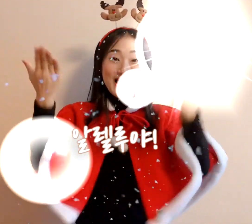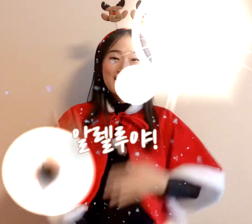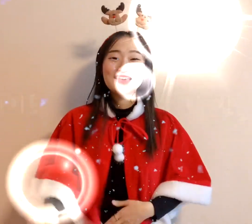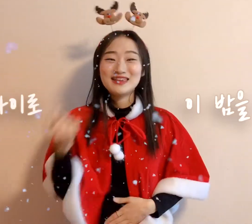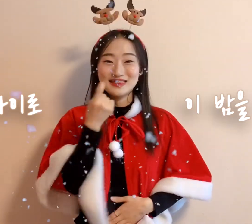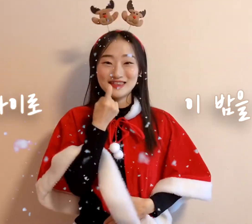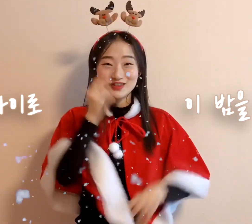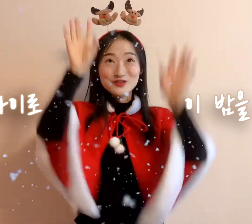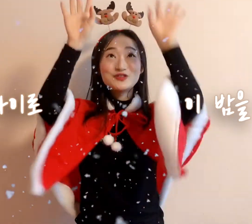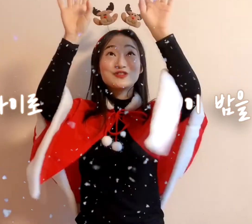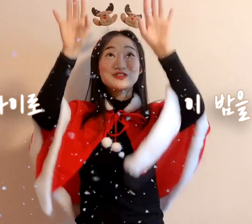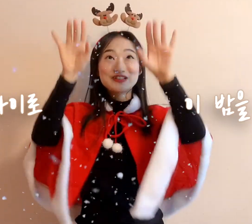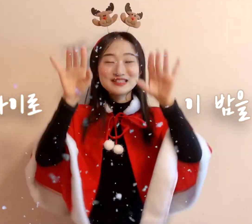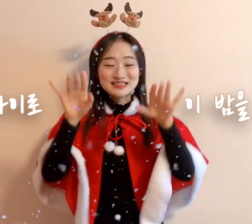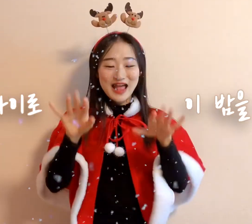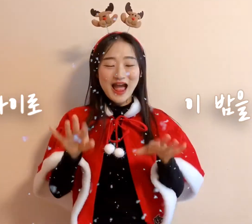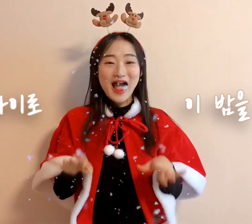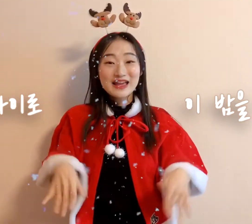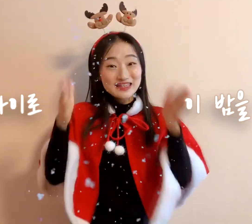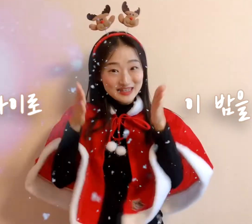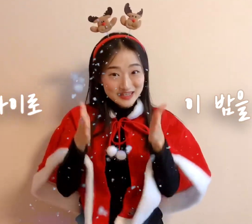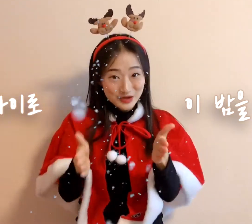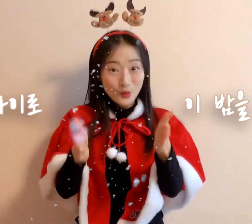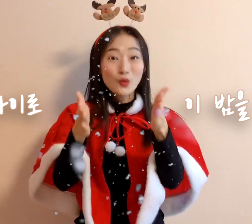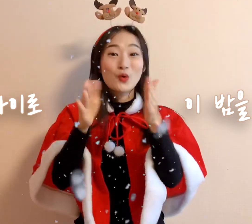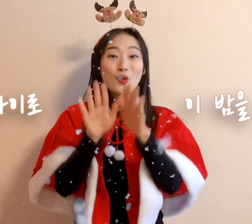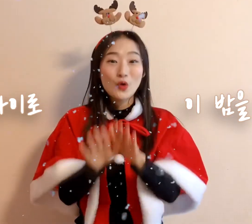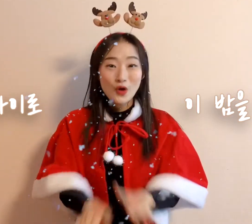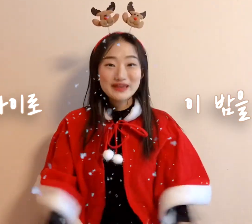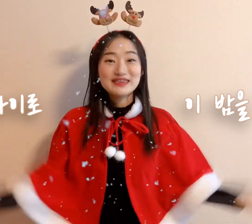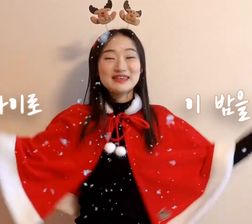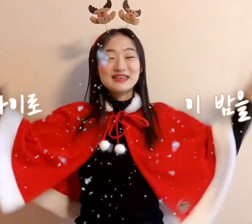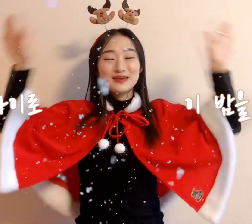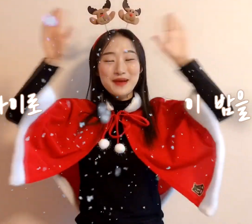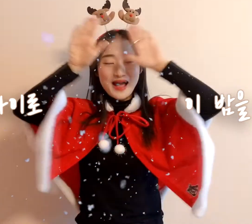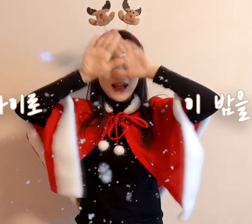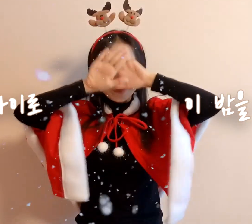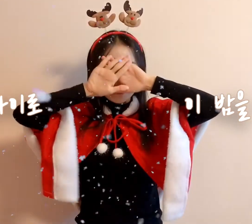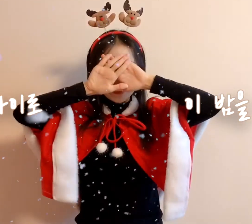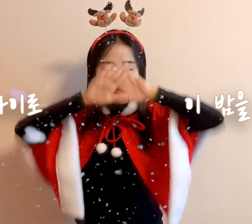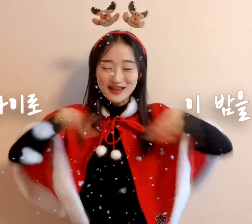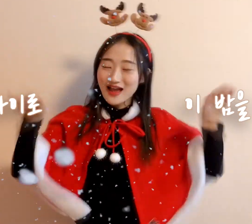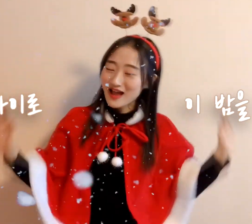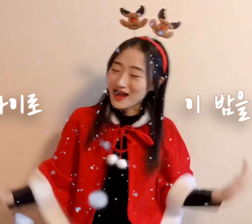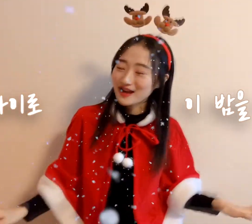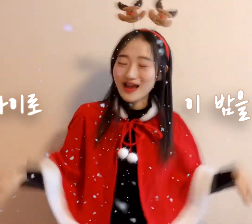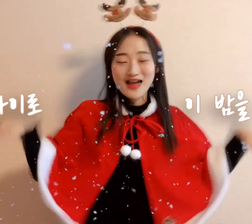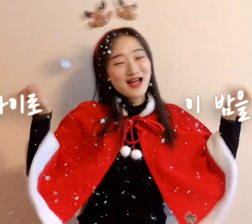We're flying through the snow on this night